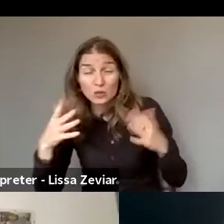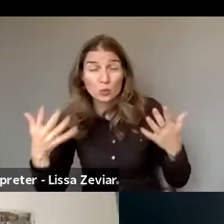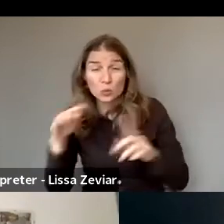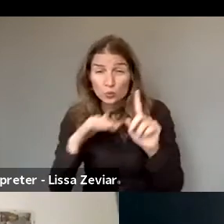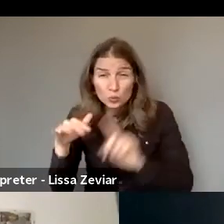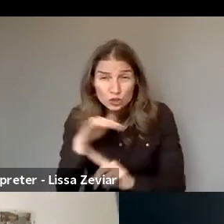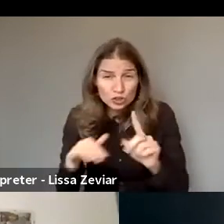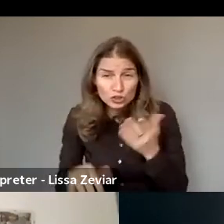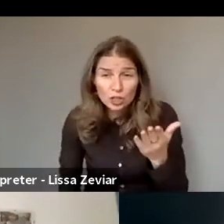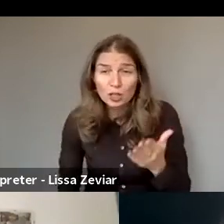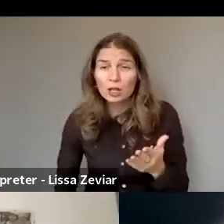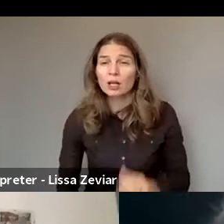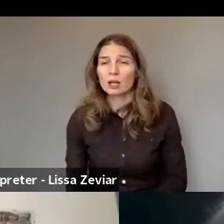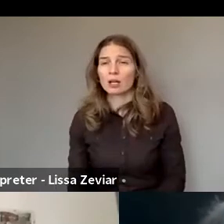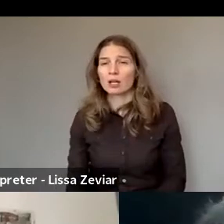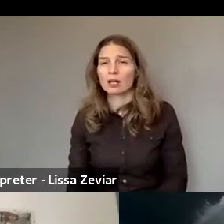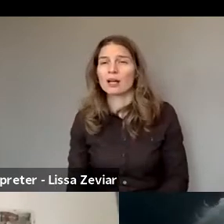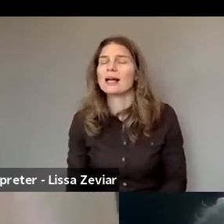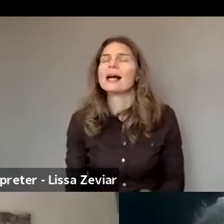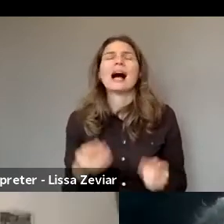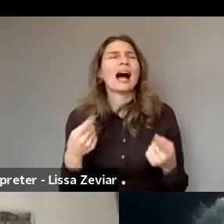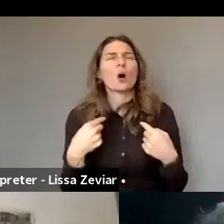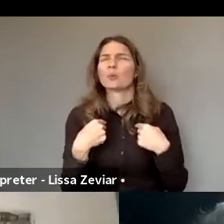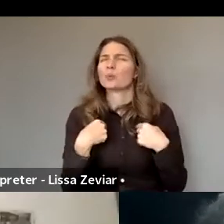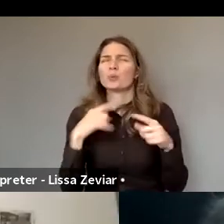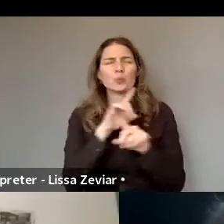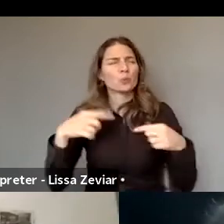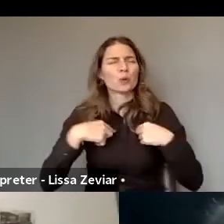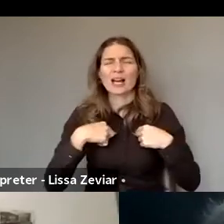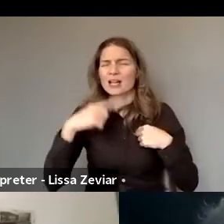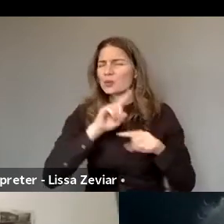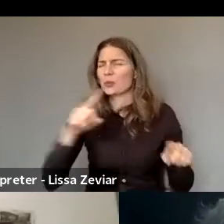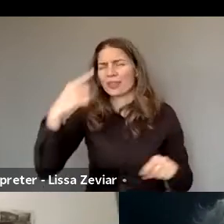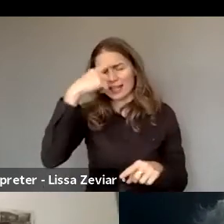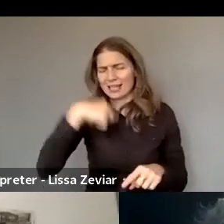Well, no, I don't think we have. But maybe I can ask the administration,